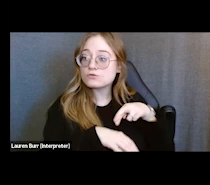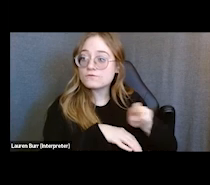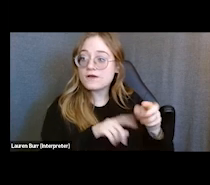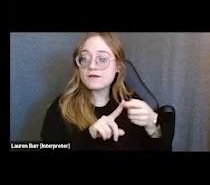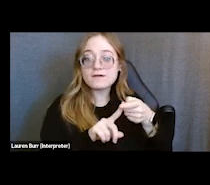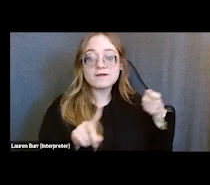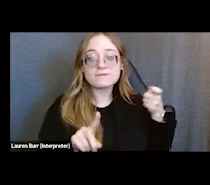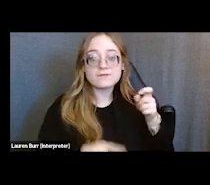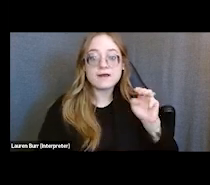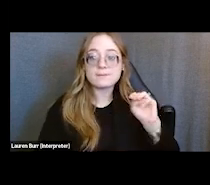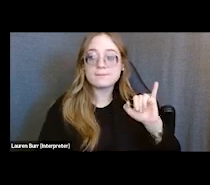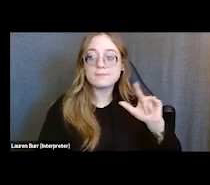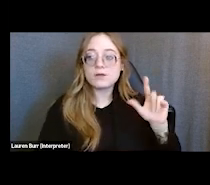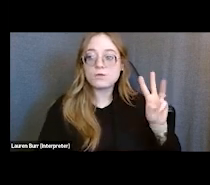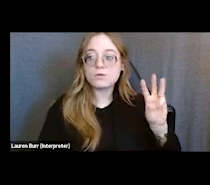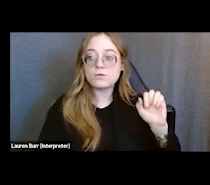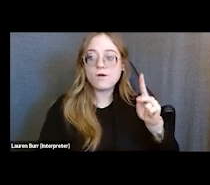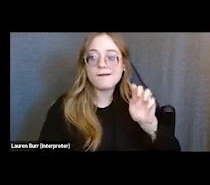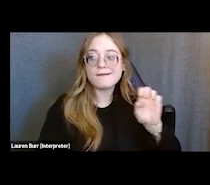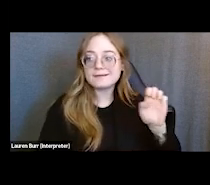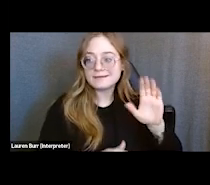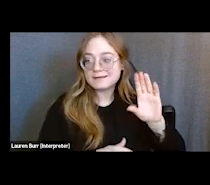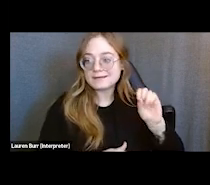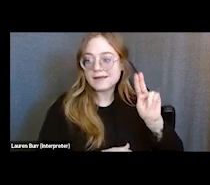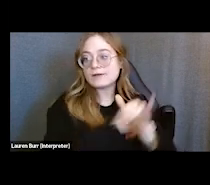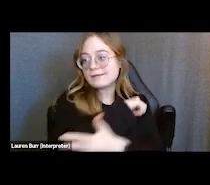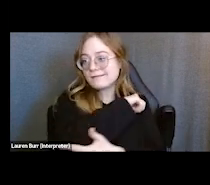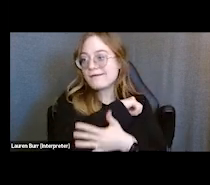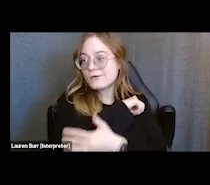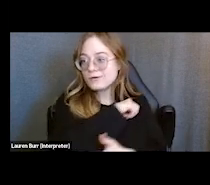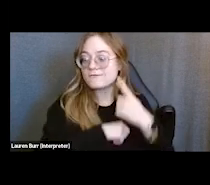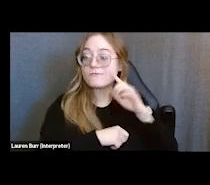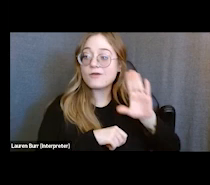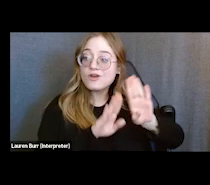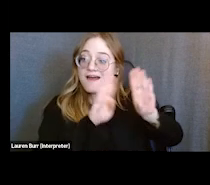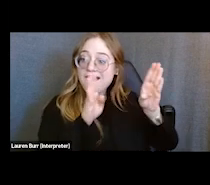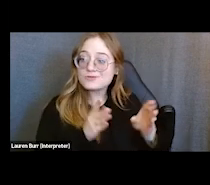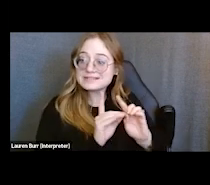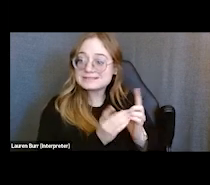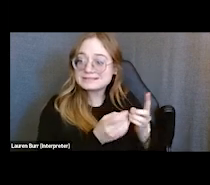specifically from their housing division for individuals that are waiting to be placed or housed,